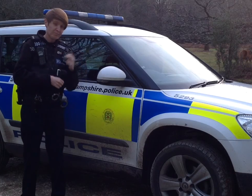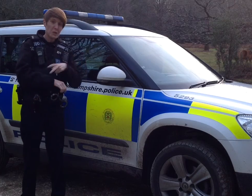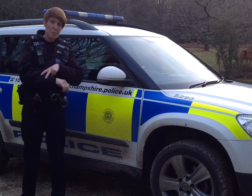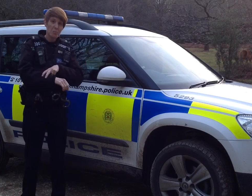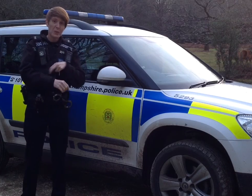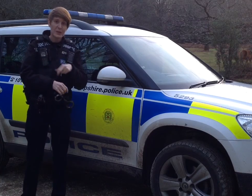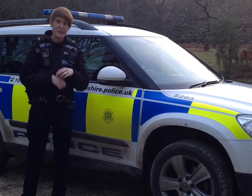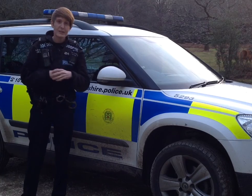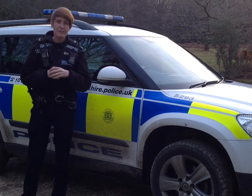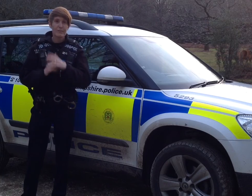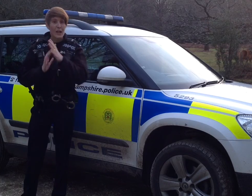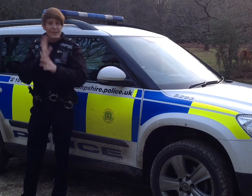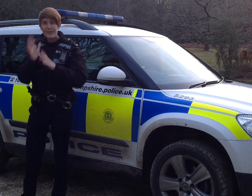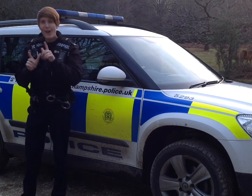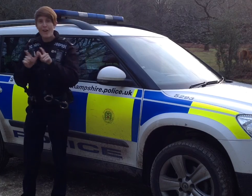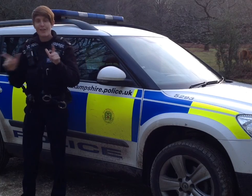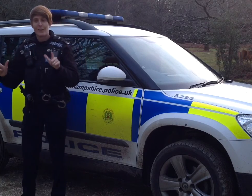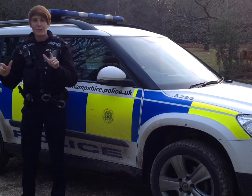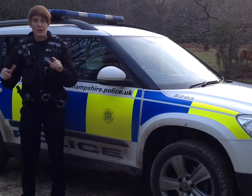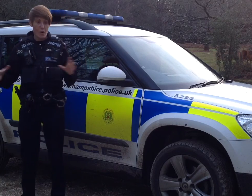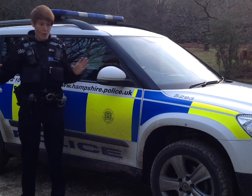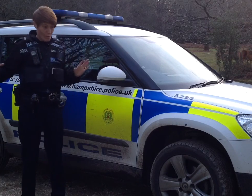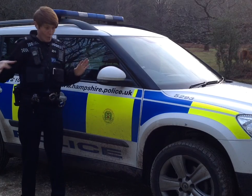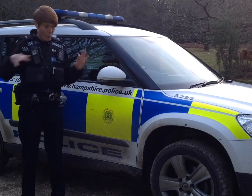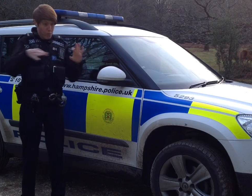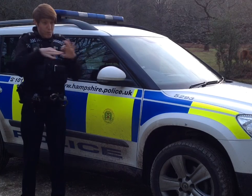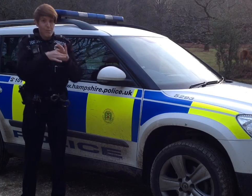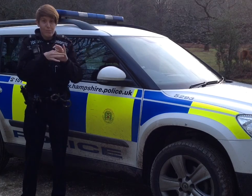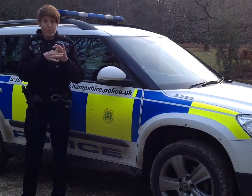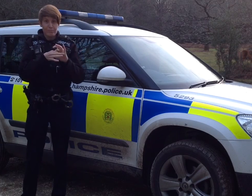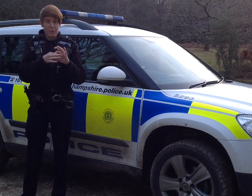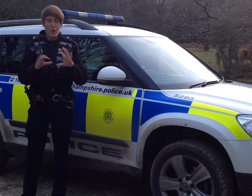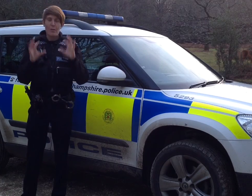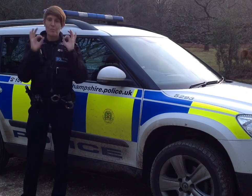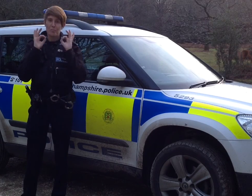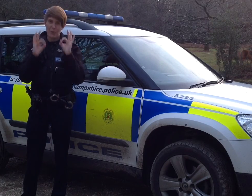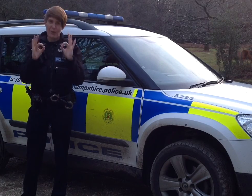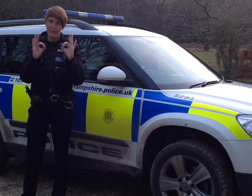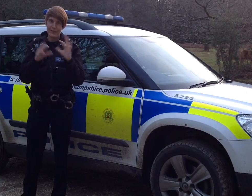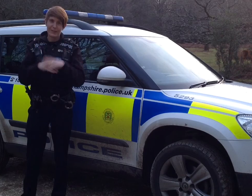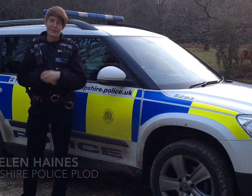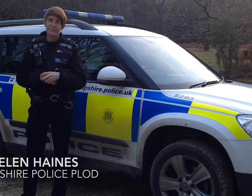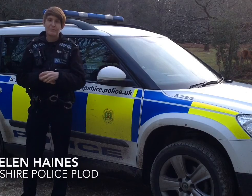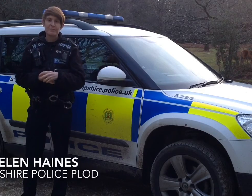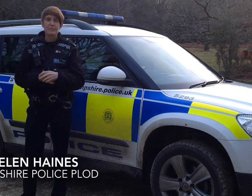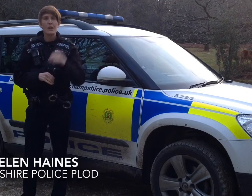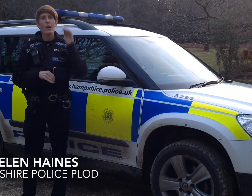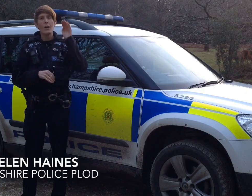Policing and Sign Language! To do them both together is perfect!